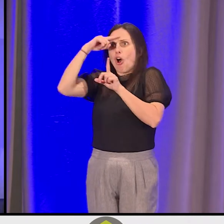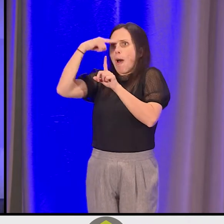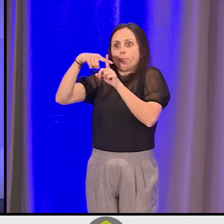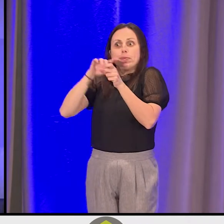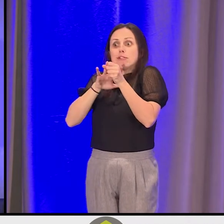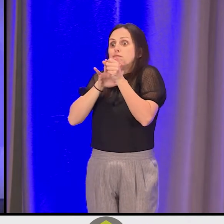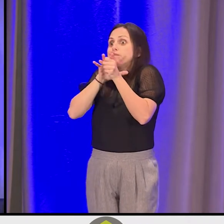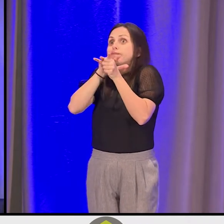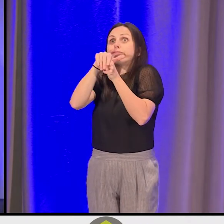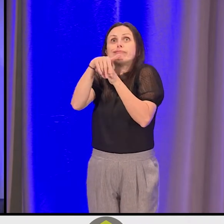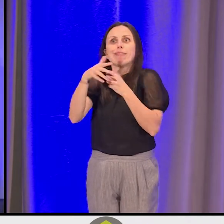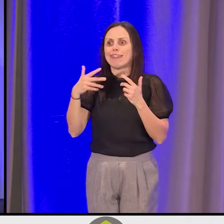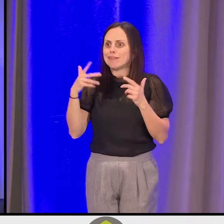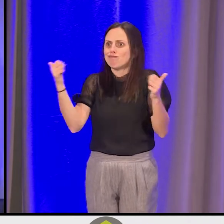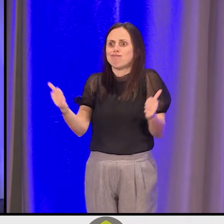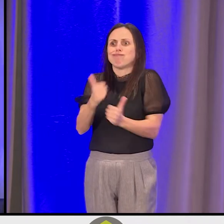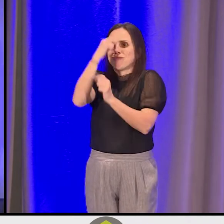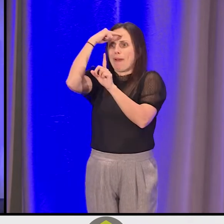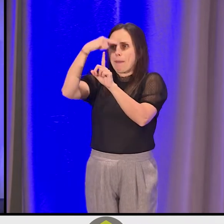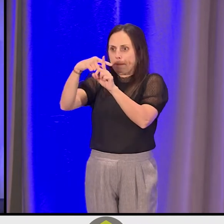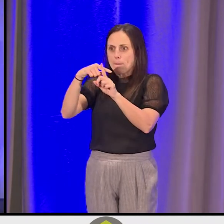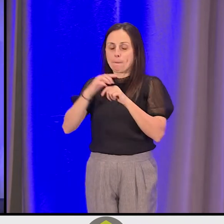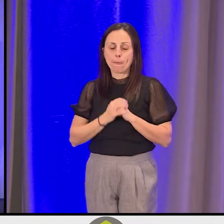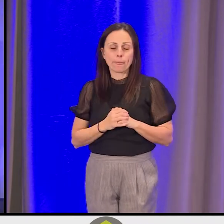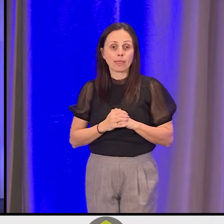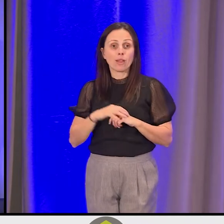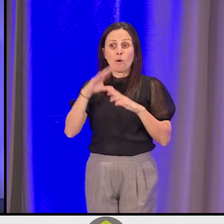So hopefully at the end of a big two days,